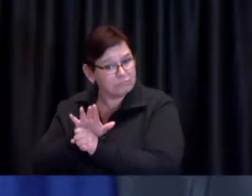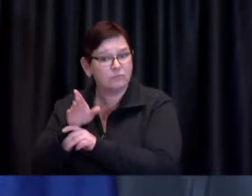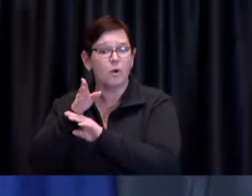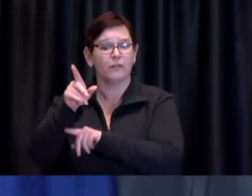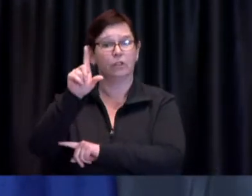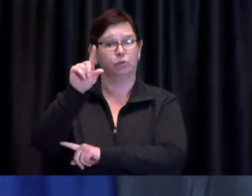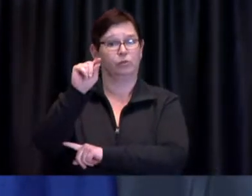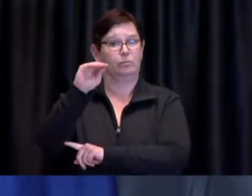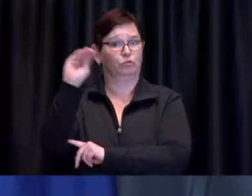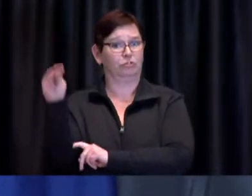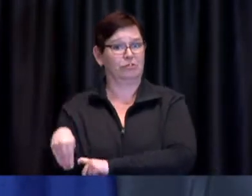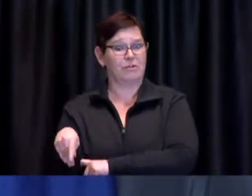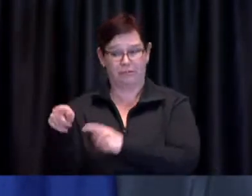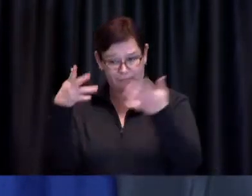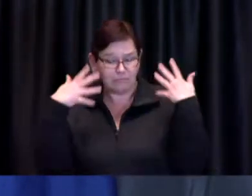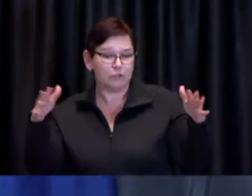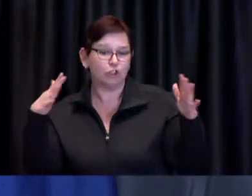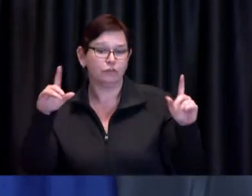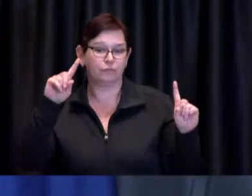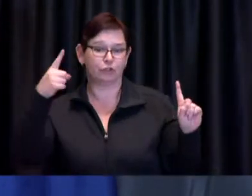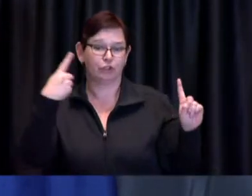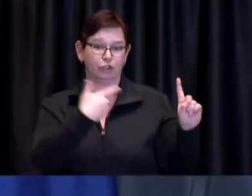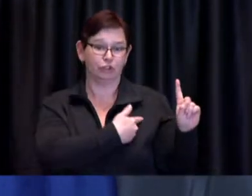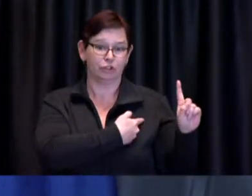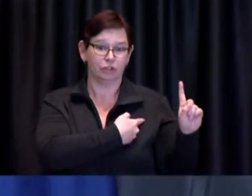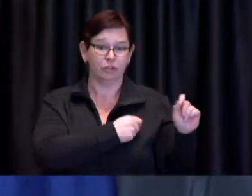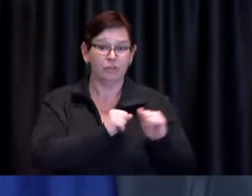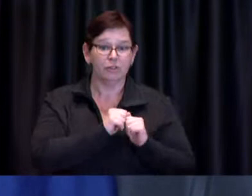that's one in five residents who have received their first dose.